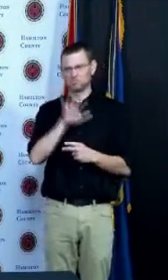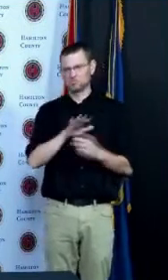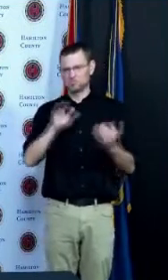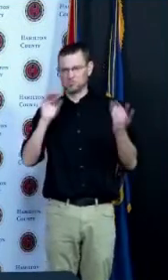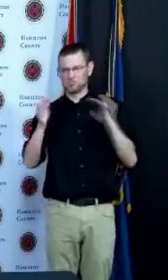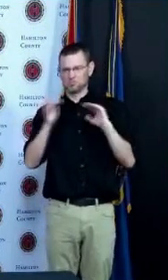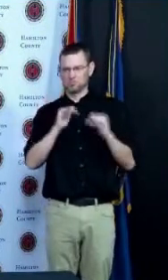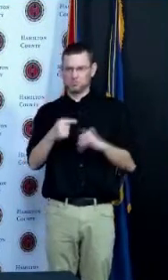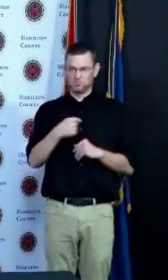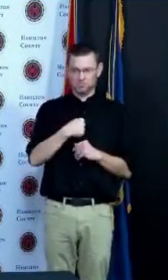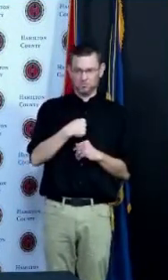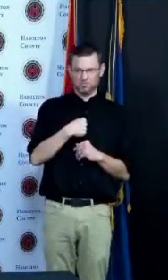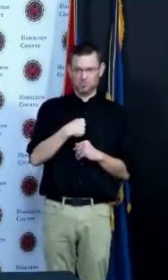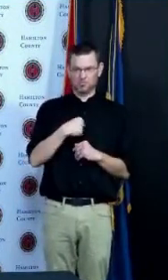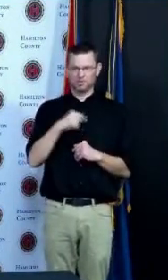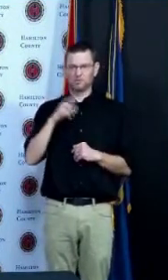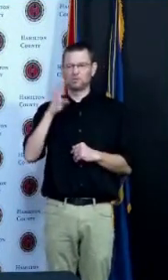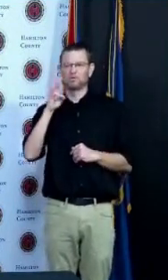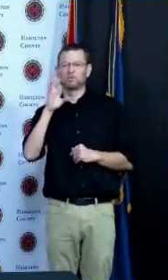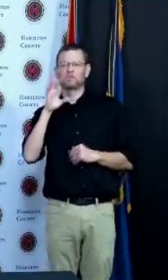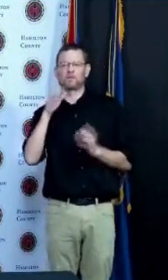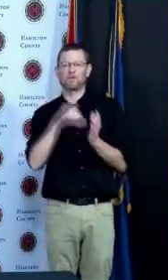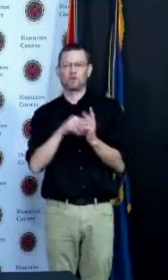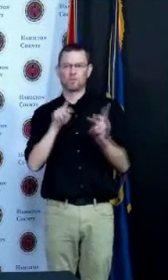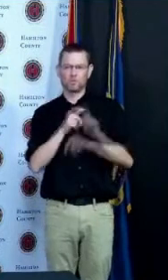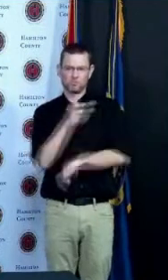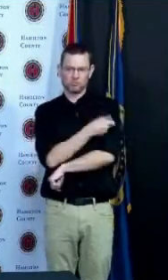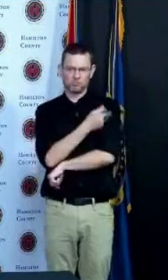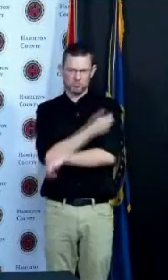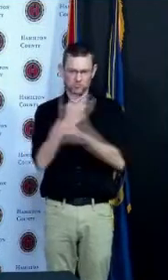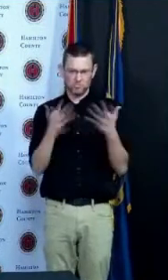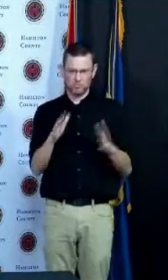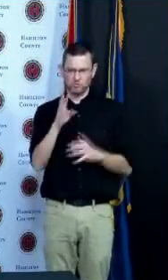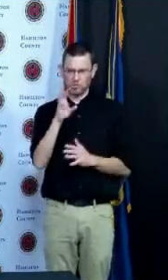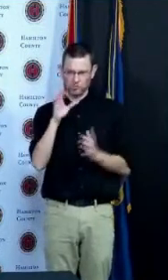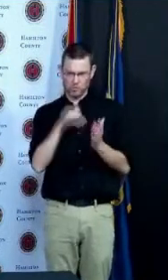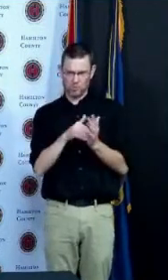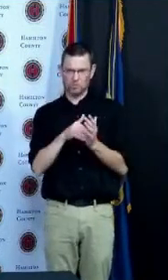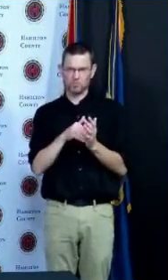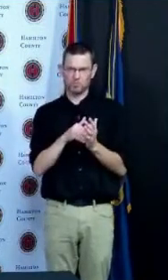six hundred thousand vaccinated or infected got the T cells that's six hundred thousand